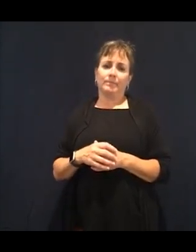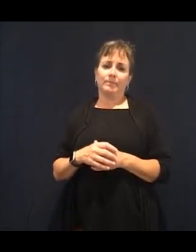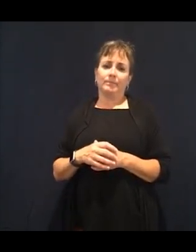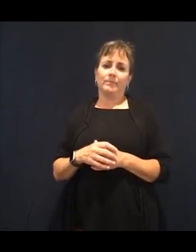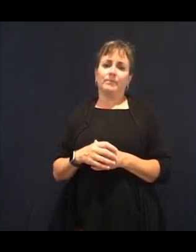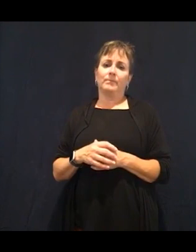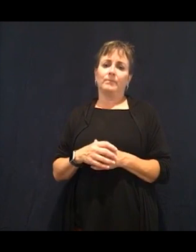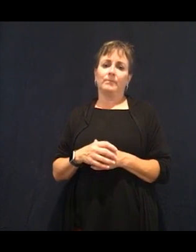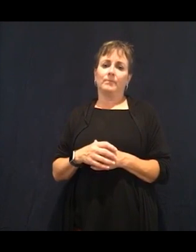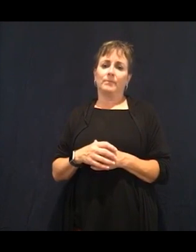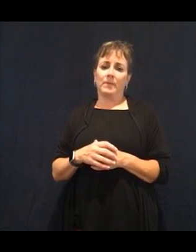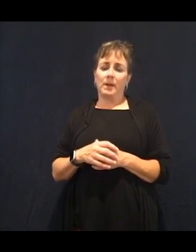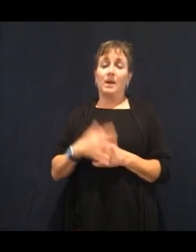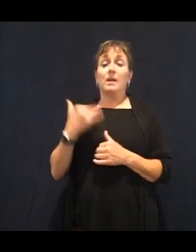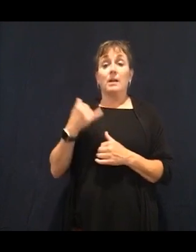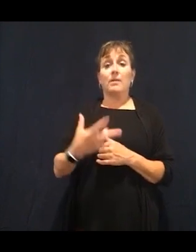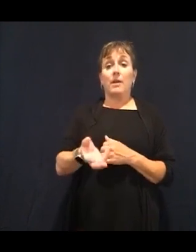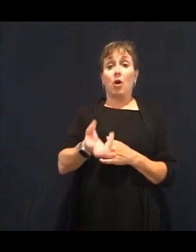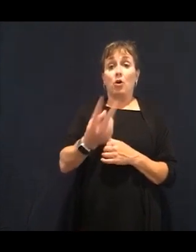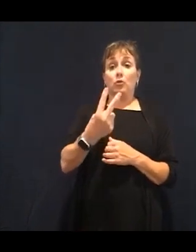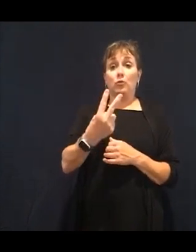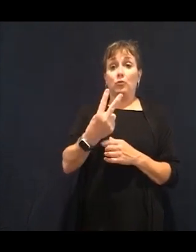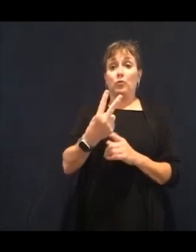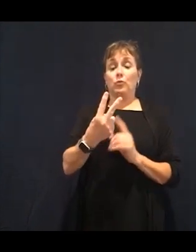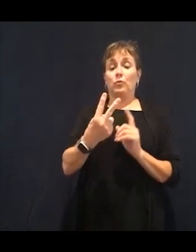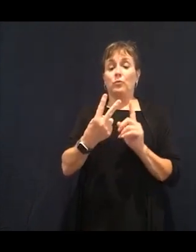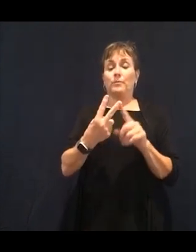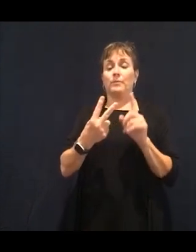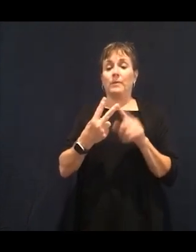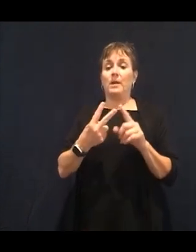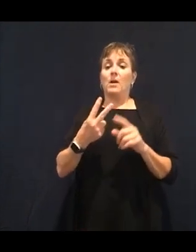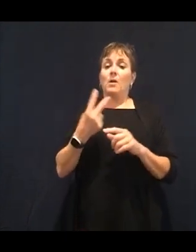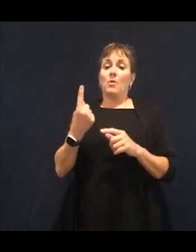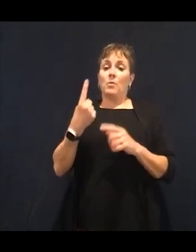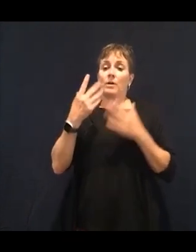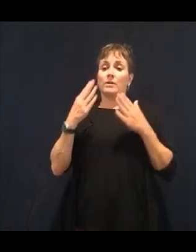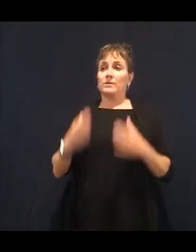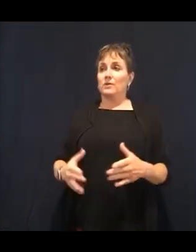and the other one is Astaxanthin. And these